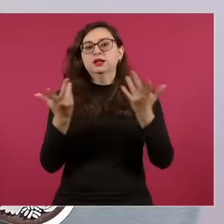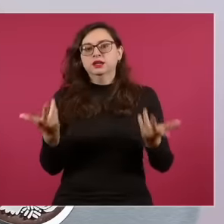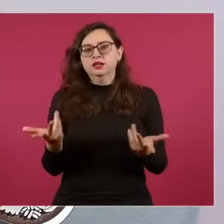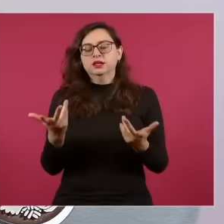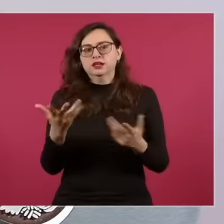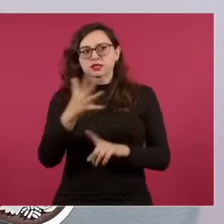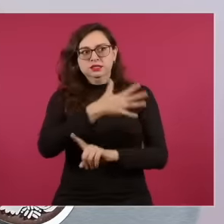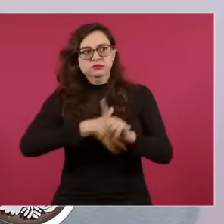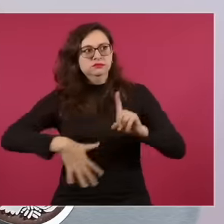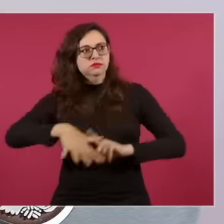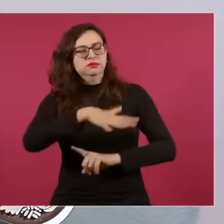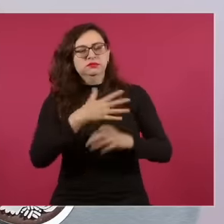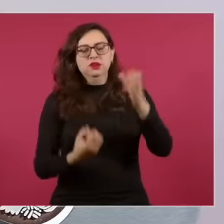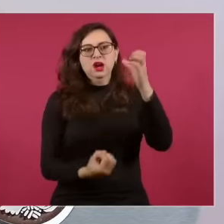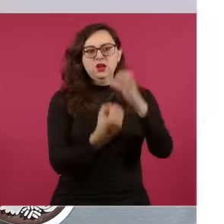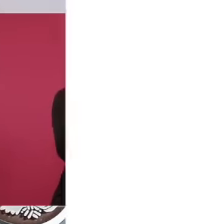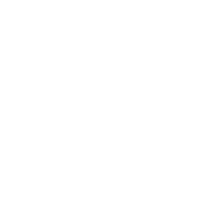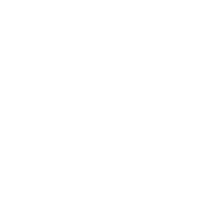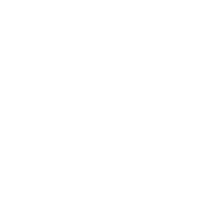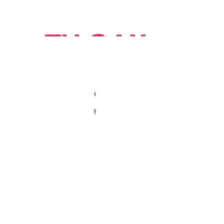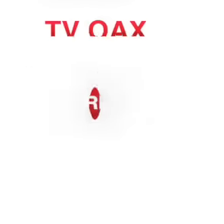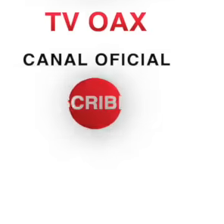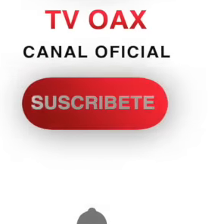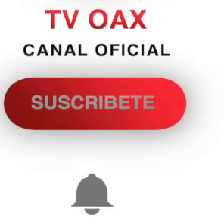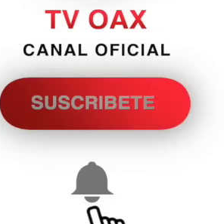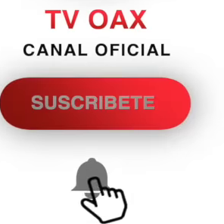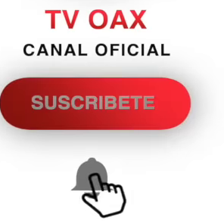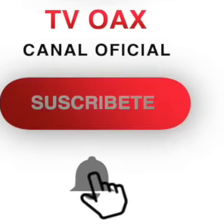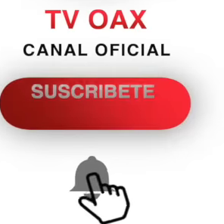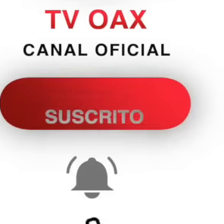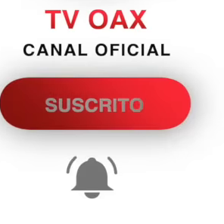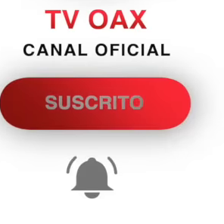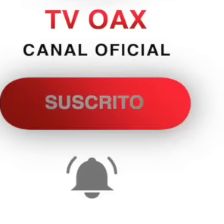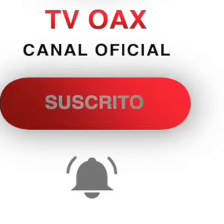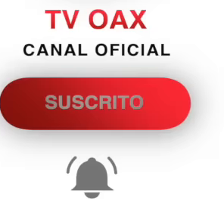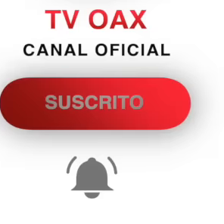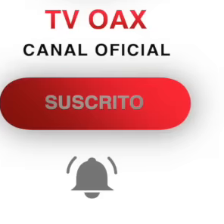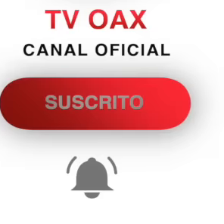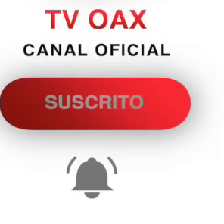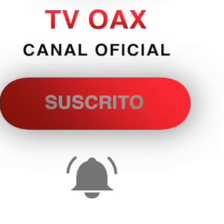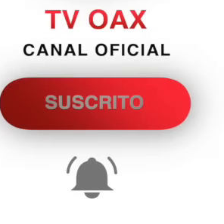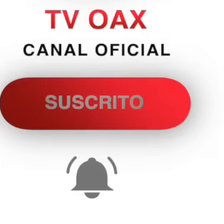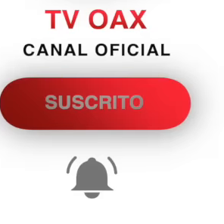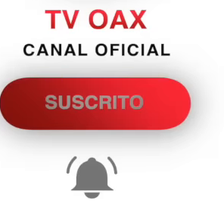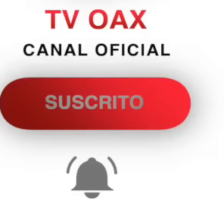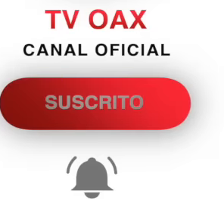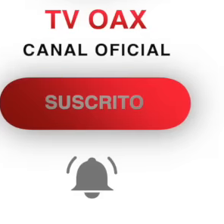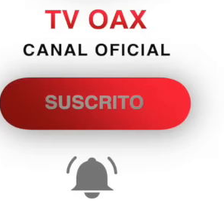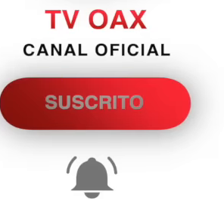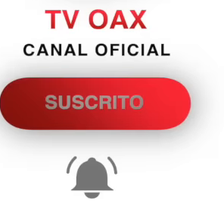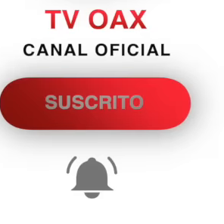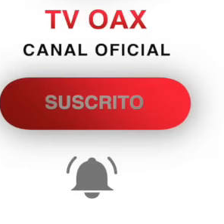realities of information manipulation of fake news of these campaigns in